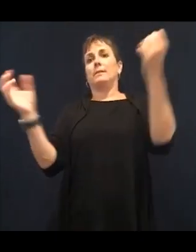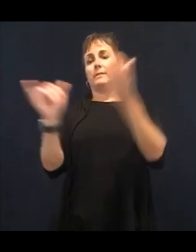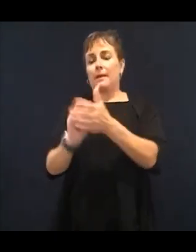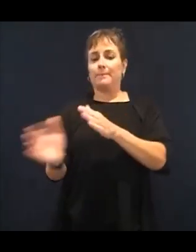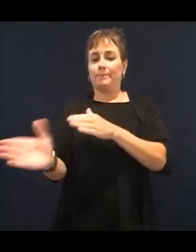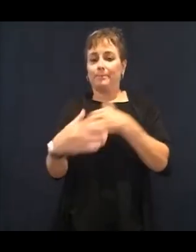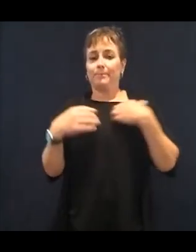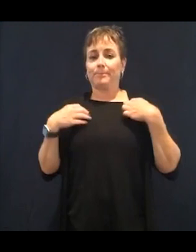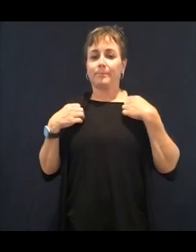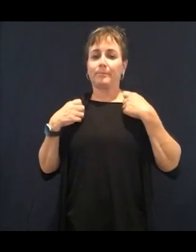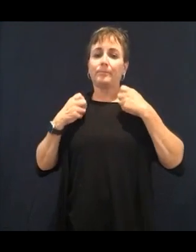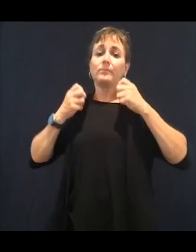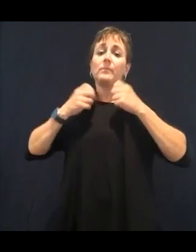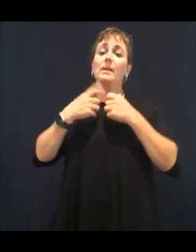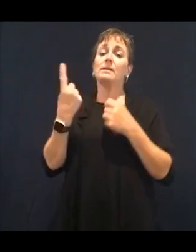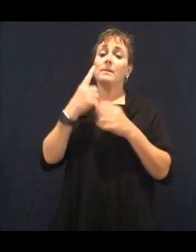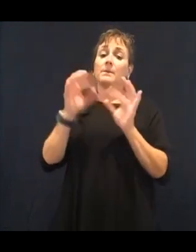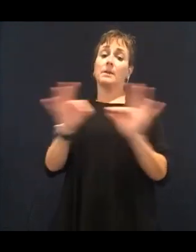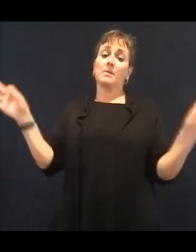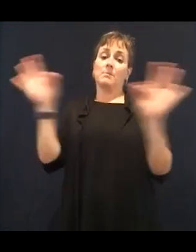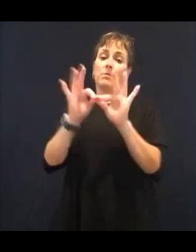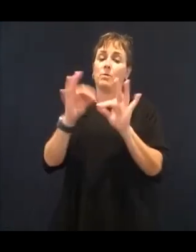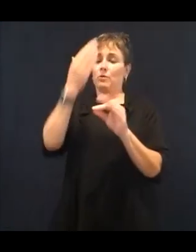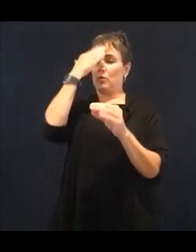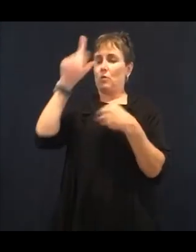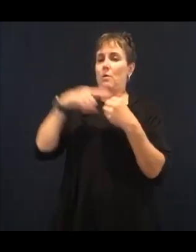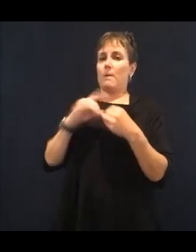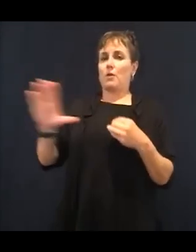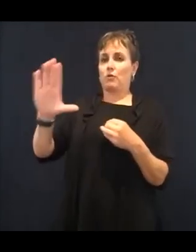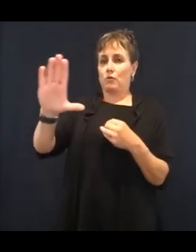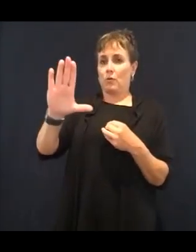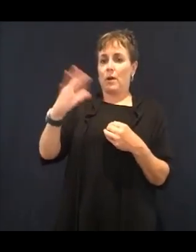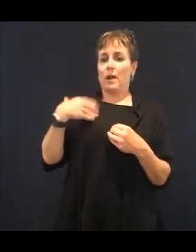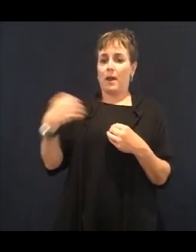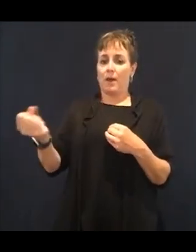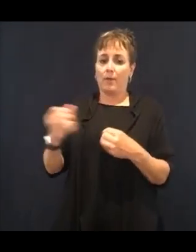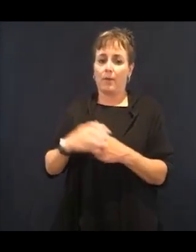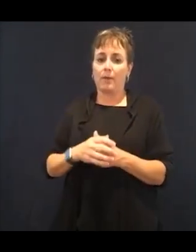there are two hormones, one called leptin and one called ghrelin, that are in